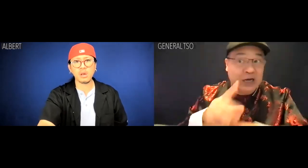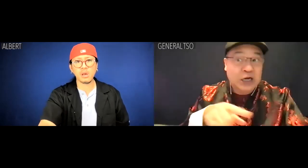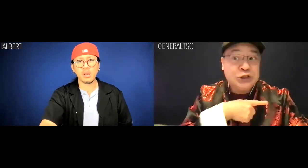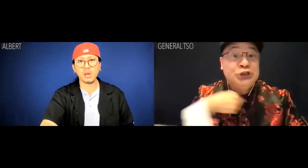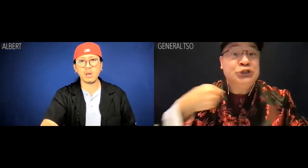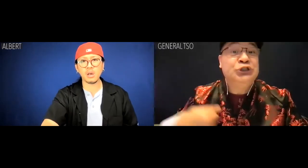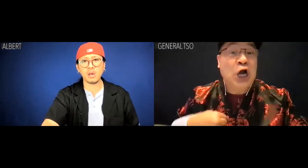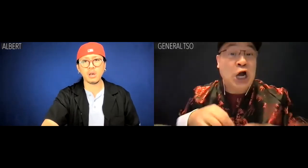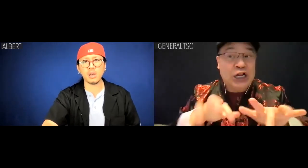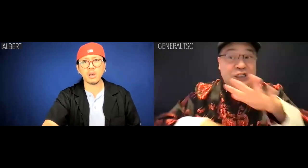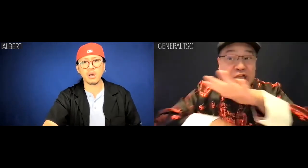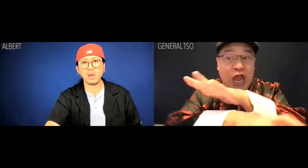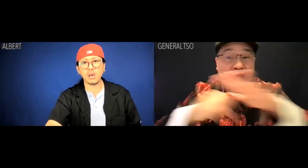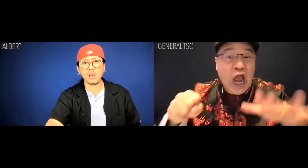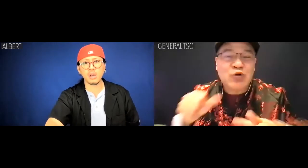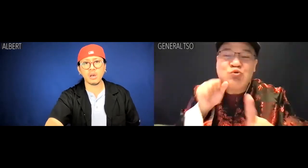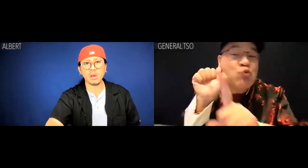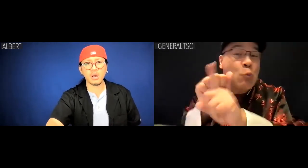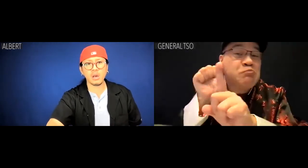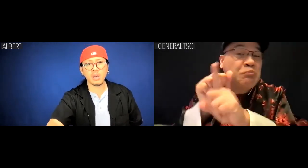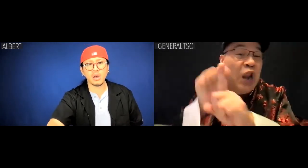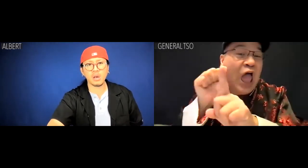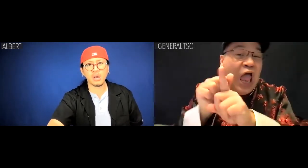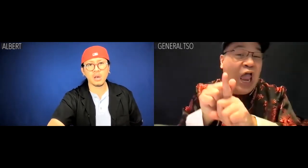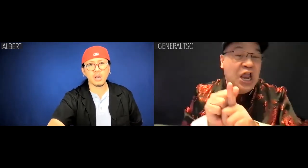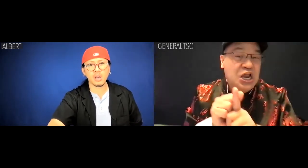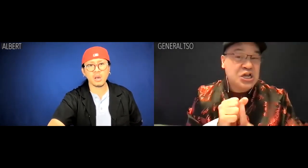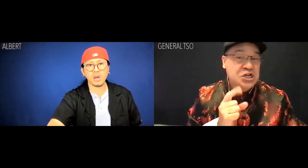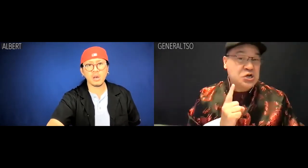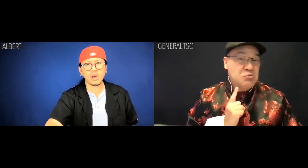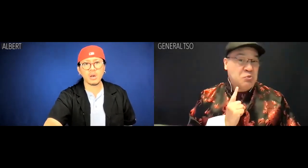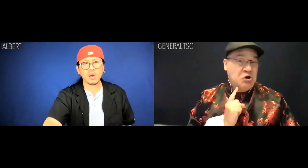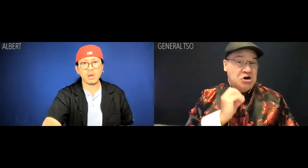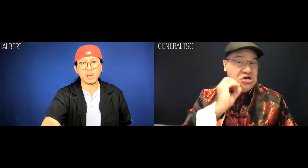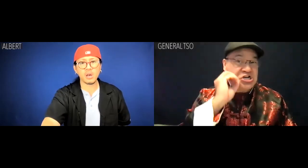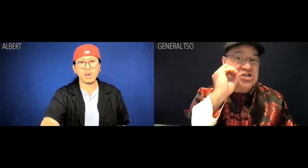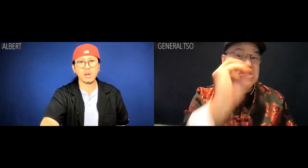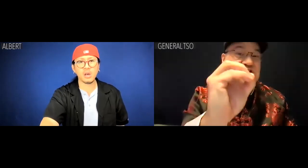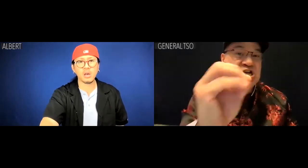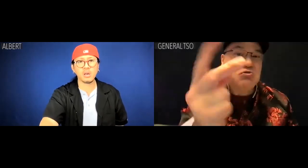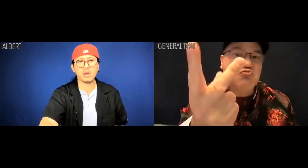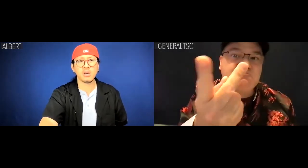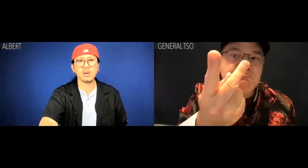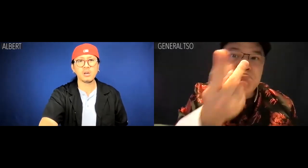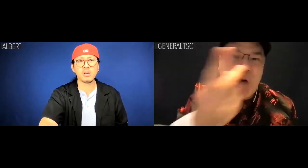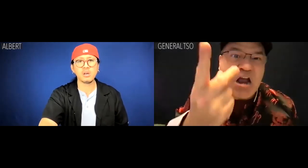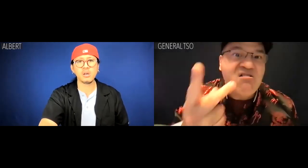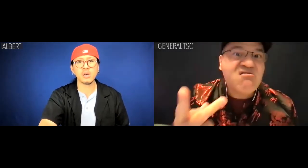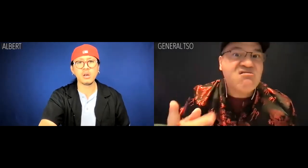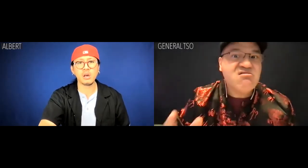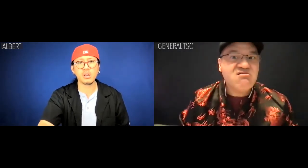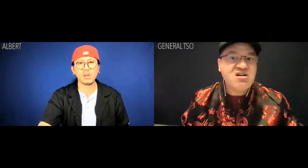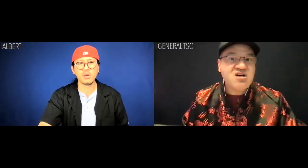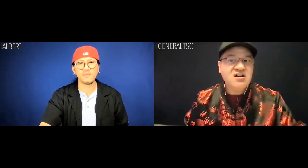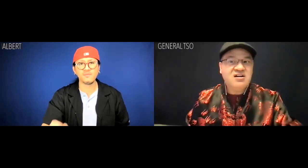Chinese hackers do NOT play. Ten out of nothing, you prick.